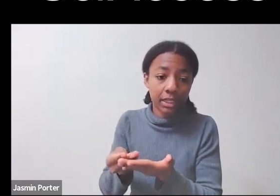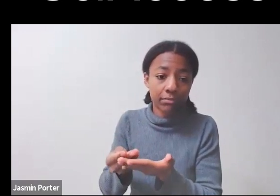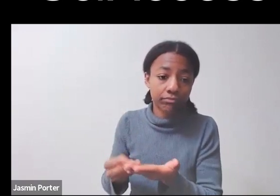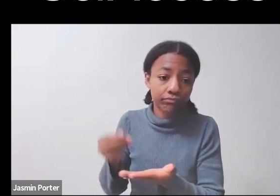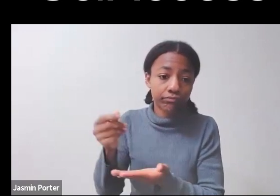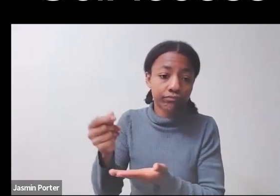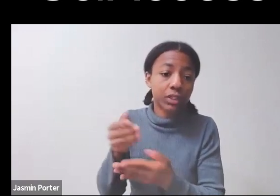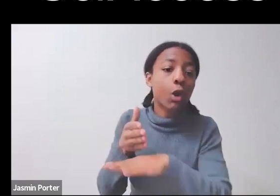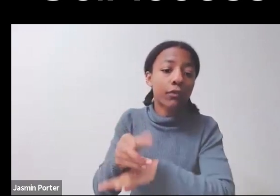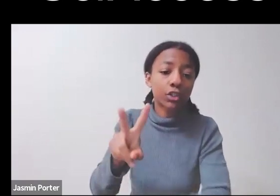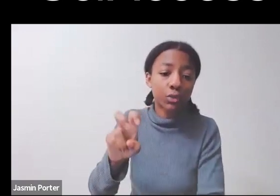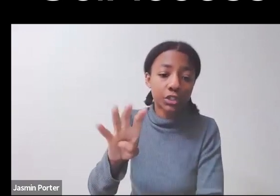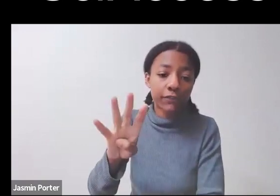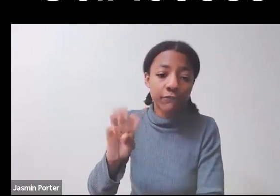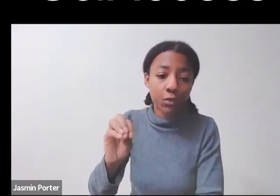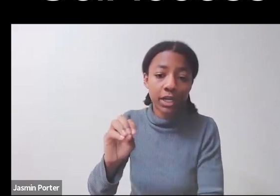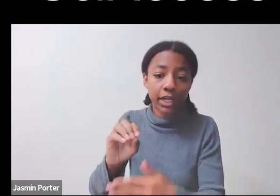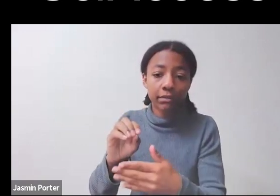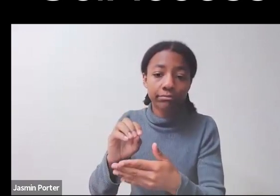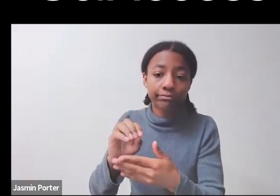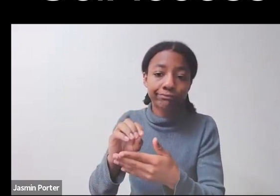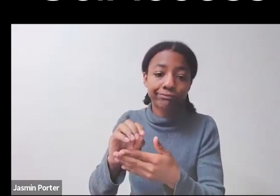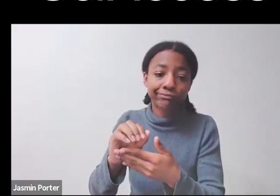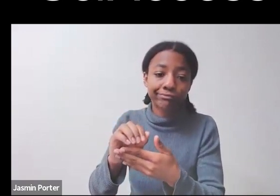the accommodations that the students needed